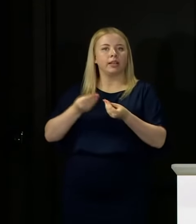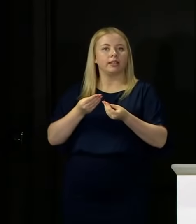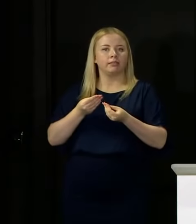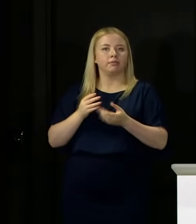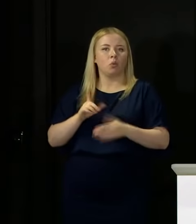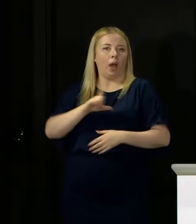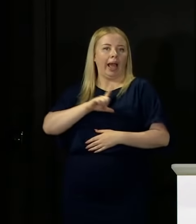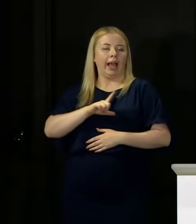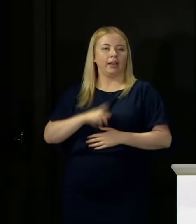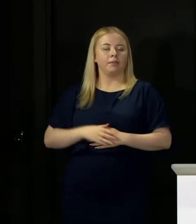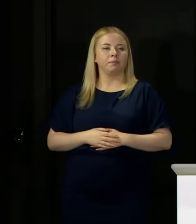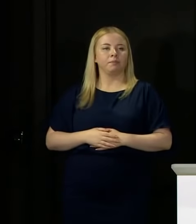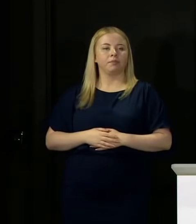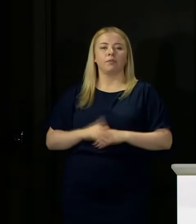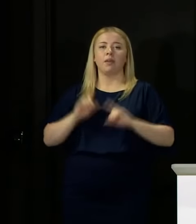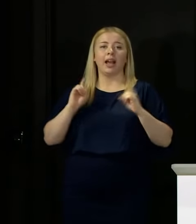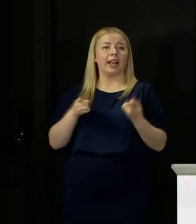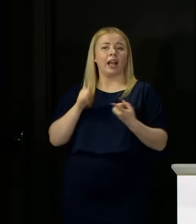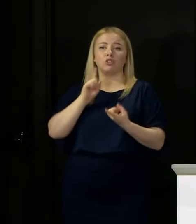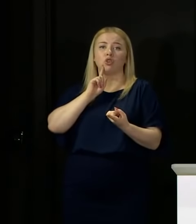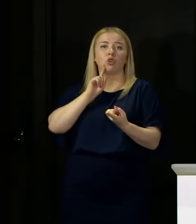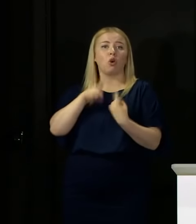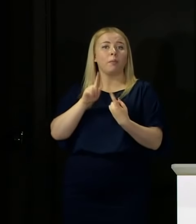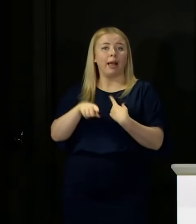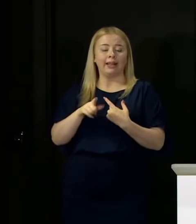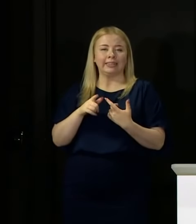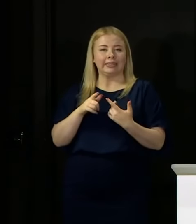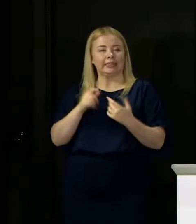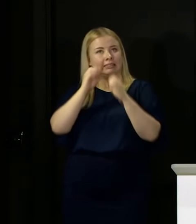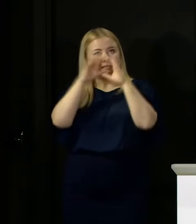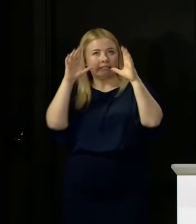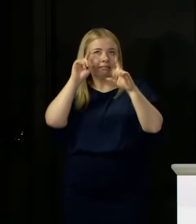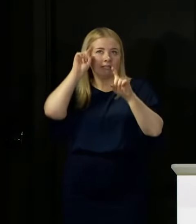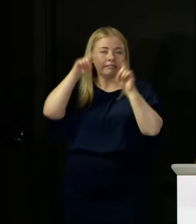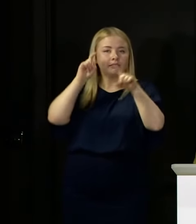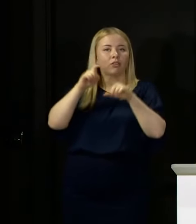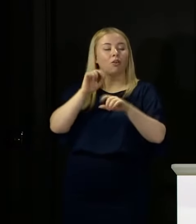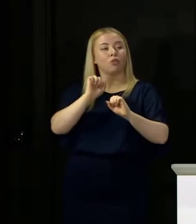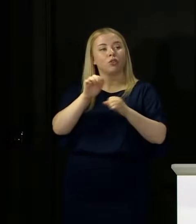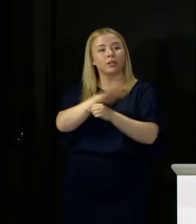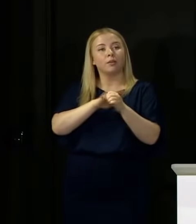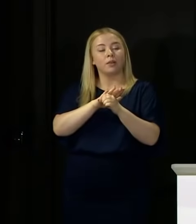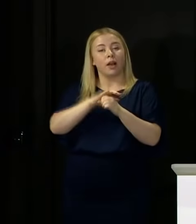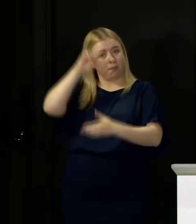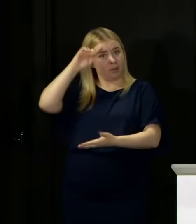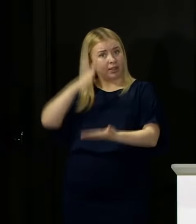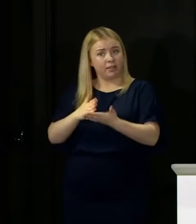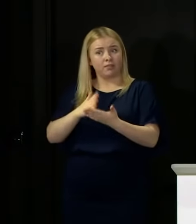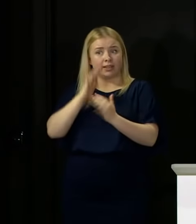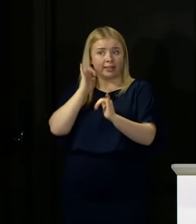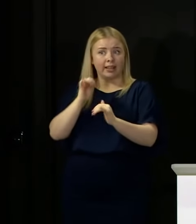I am not going to comment speculatively on the circumstances you have just described. I do believe Test and Protect is robust.